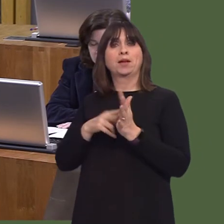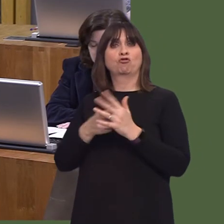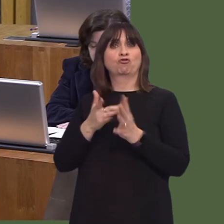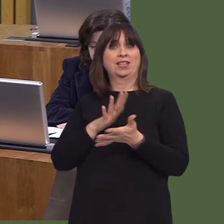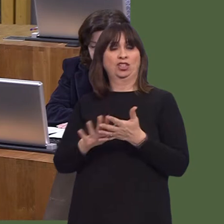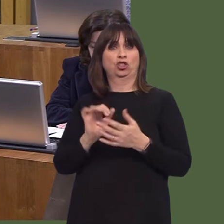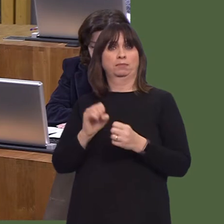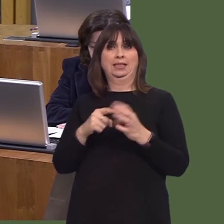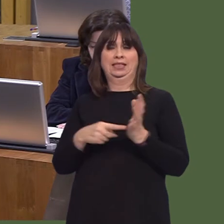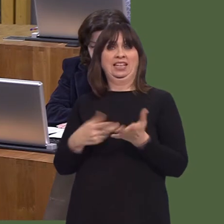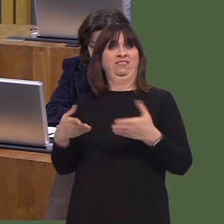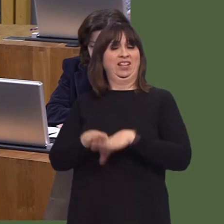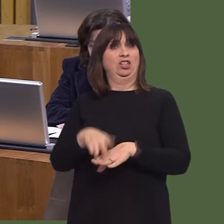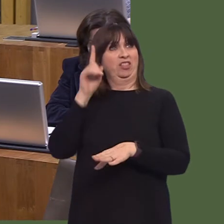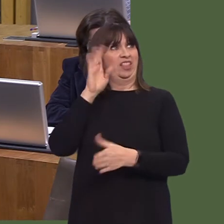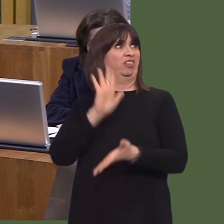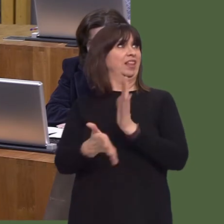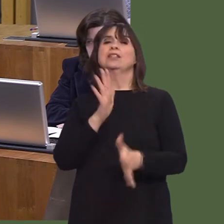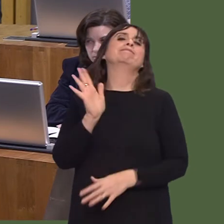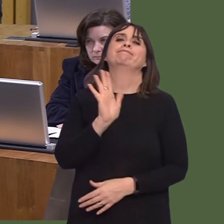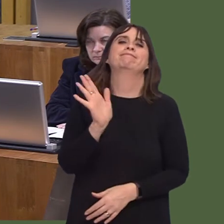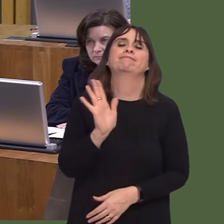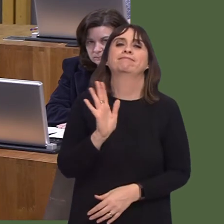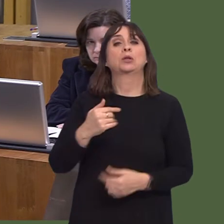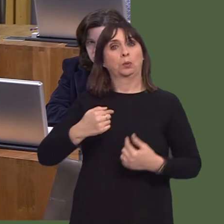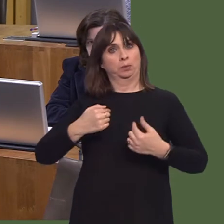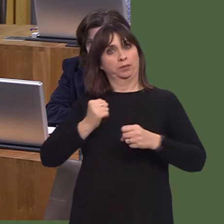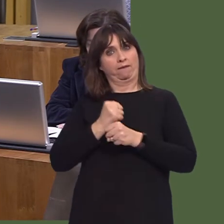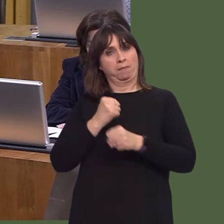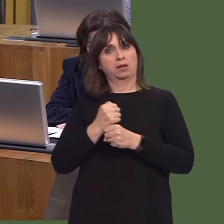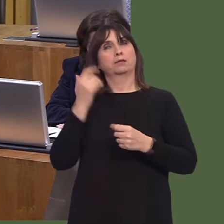has historically been the case, simply looking at demand in one local authority area. That